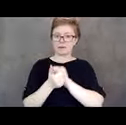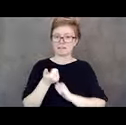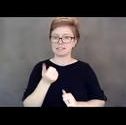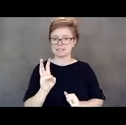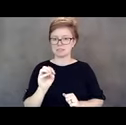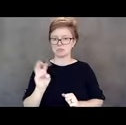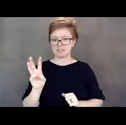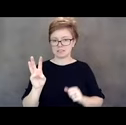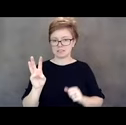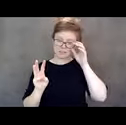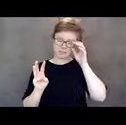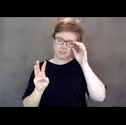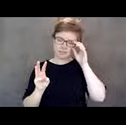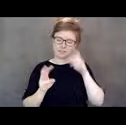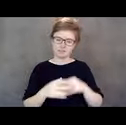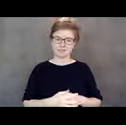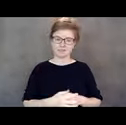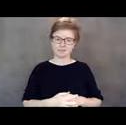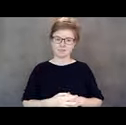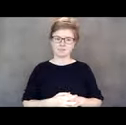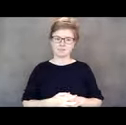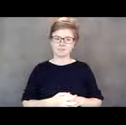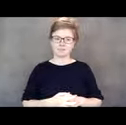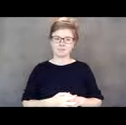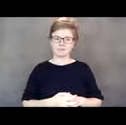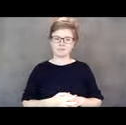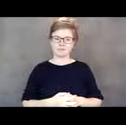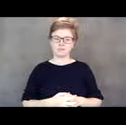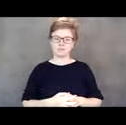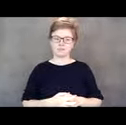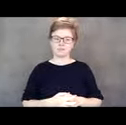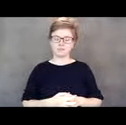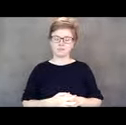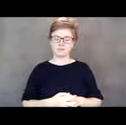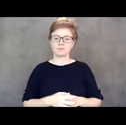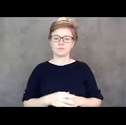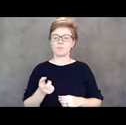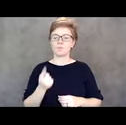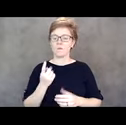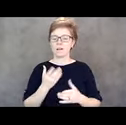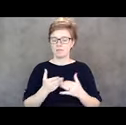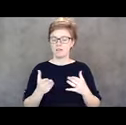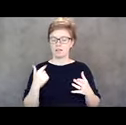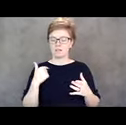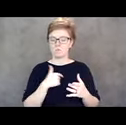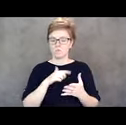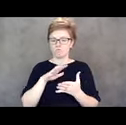I think we've covered this tool. One of the things that we learned early on was getting,